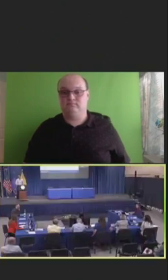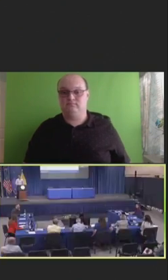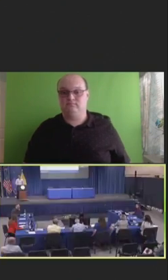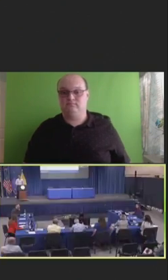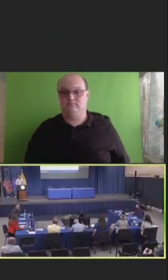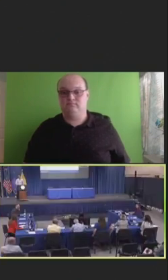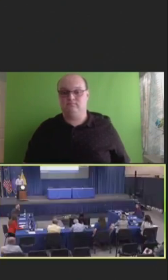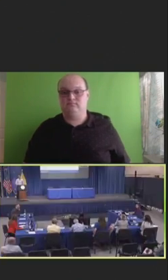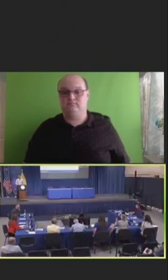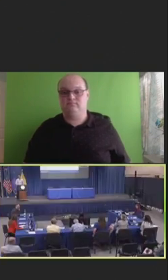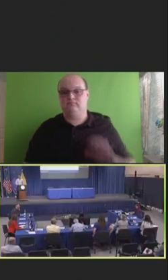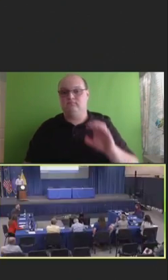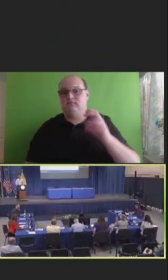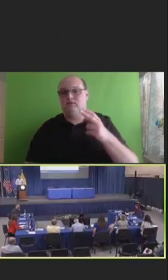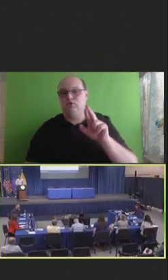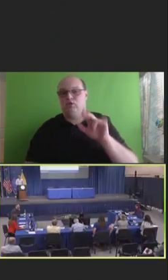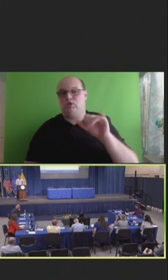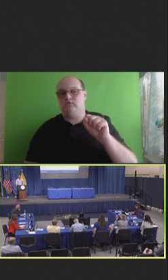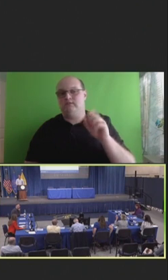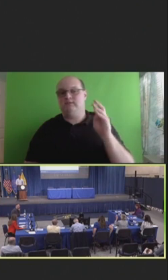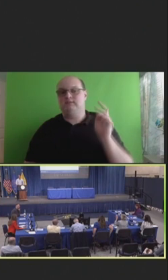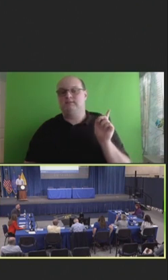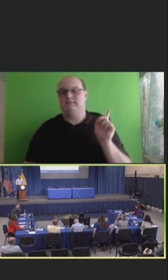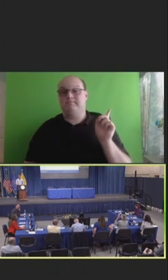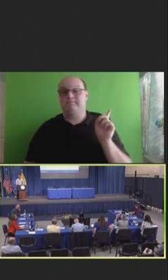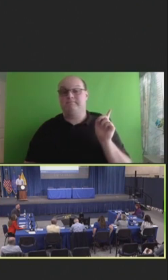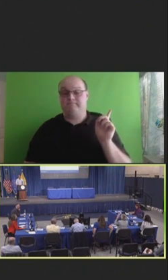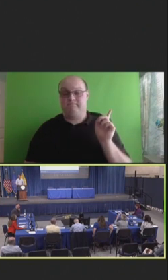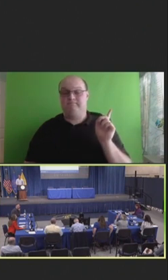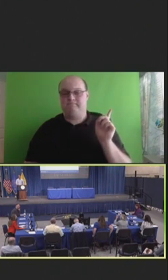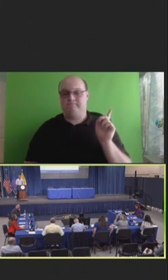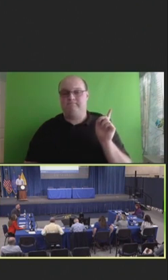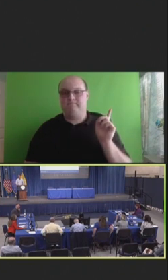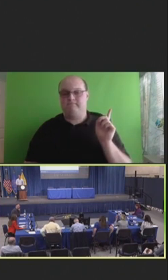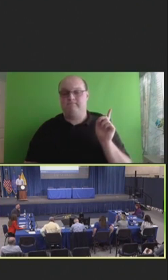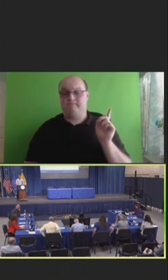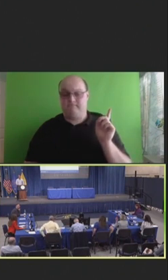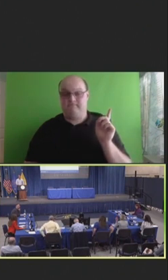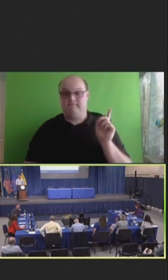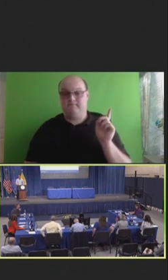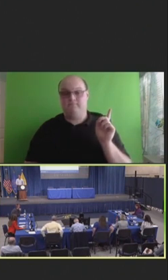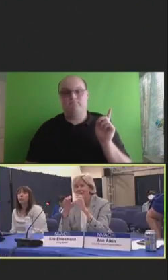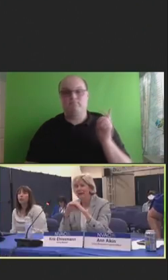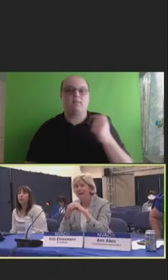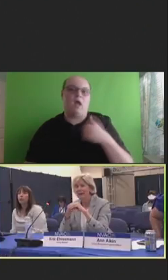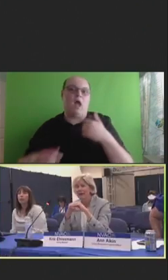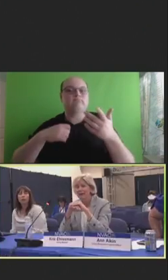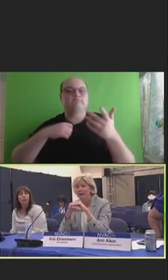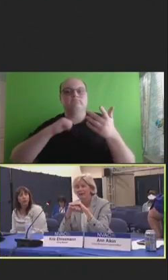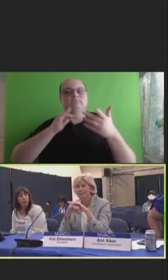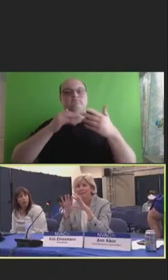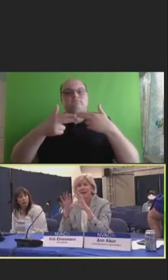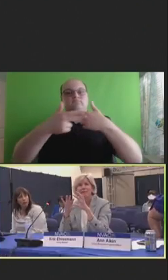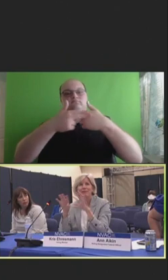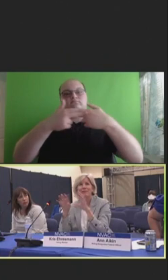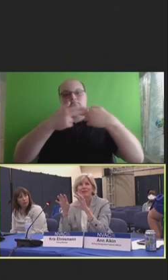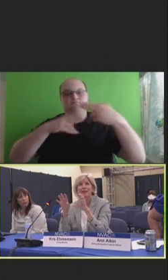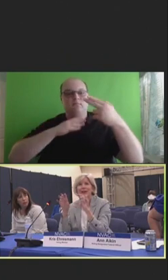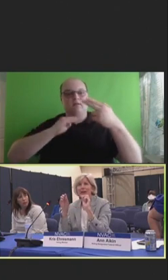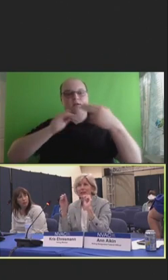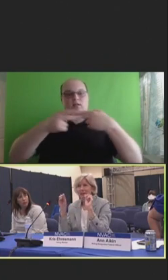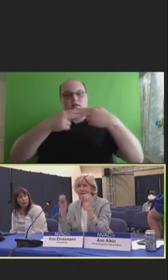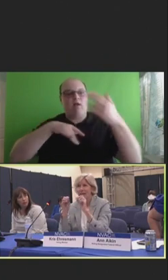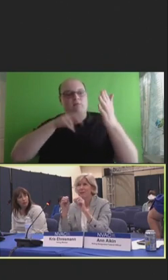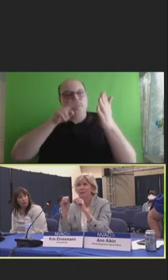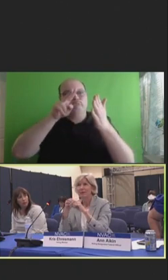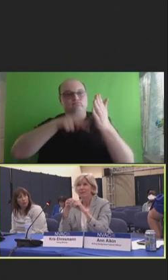Yeah, I'm just -- I'm just reading the slide and realizing that obviously, the intent was